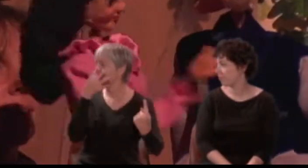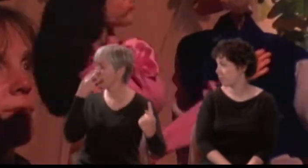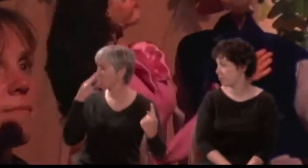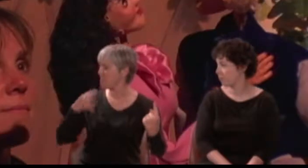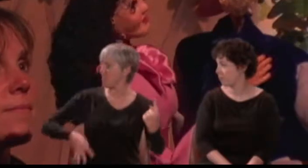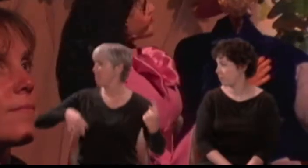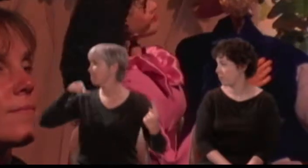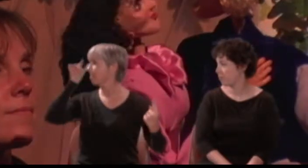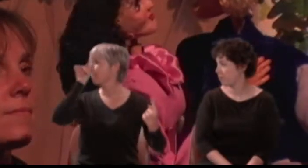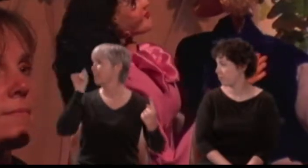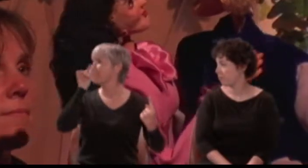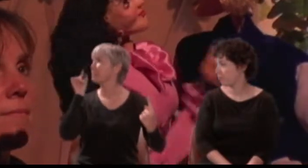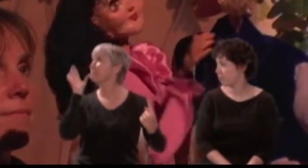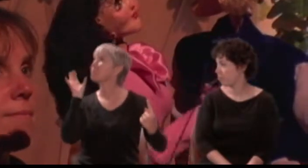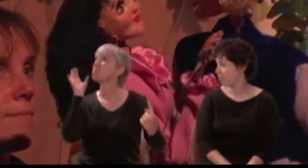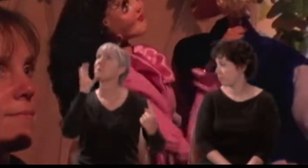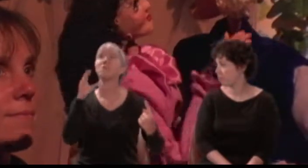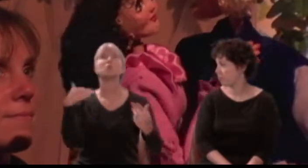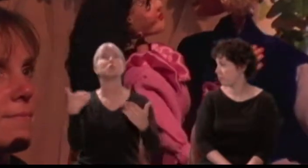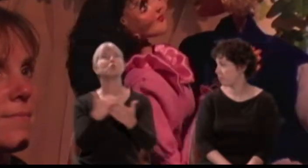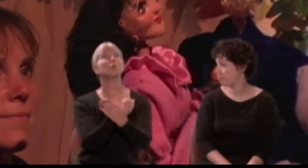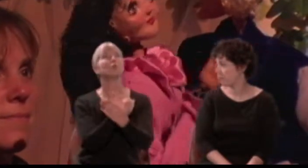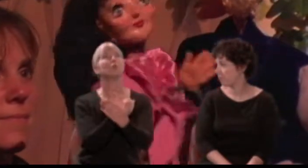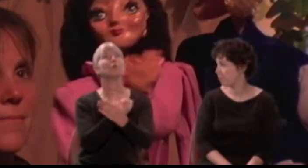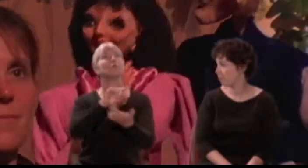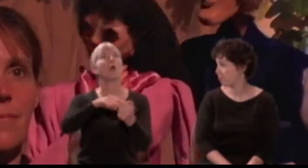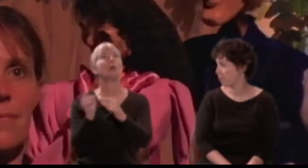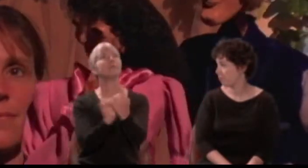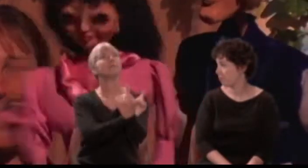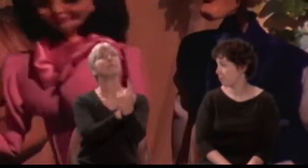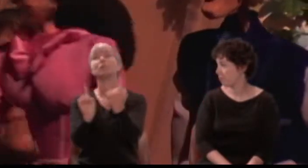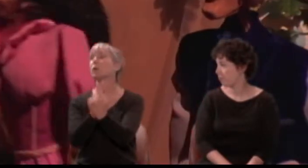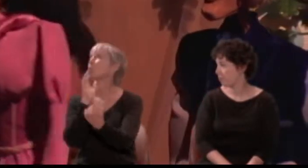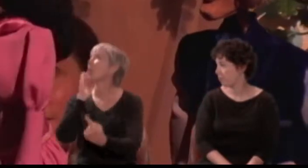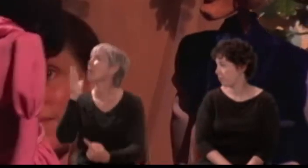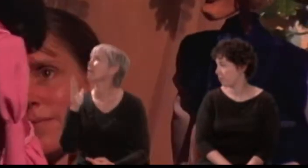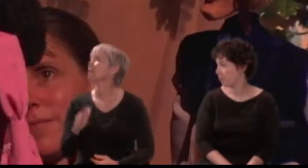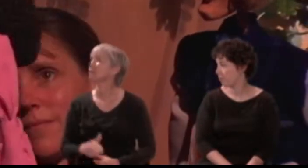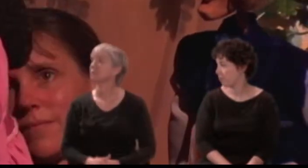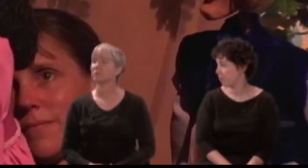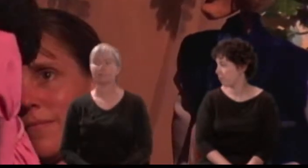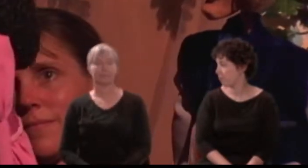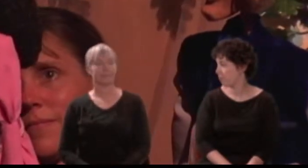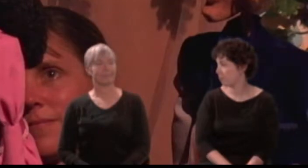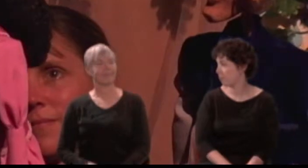to seek new friends and stranger companies. Farewell, sweet playfellow.